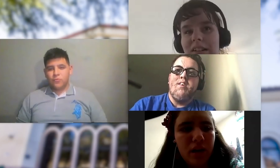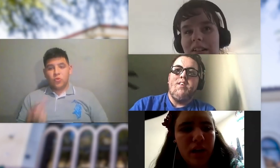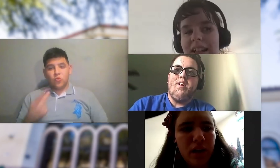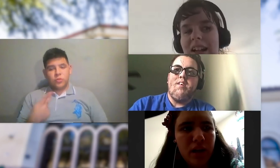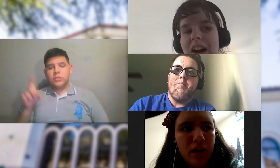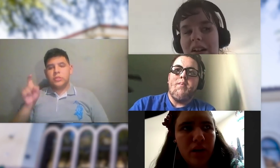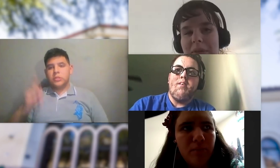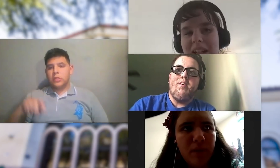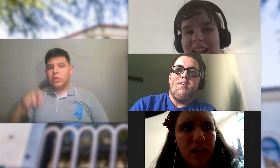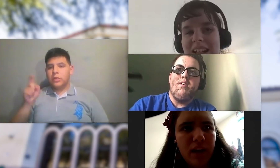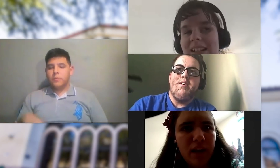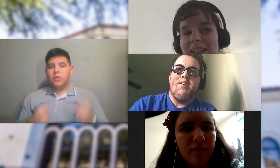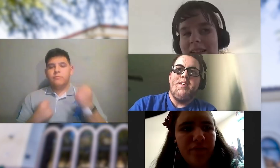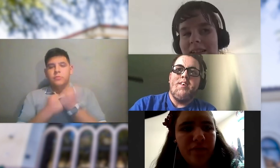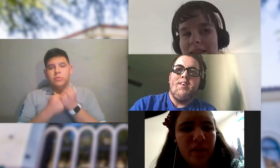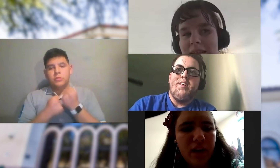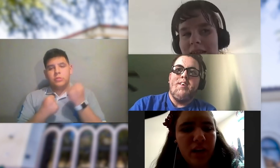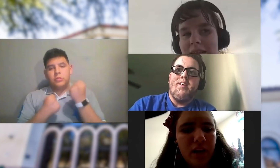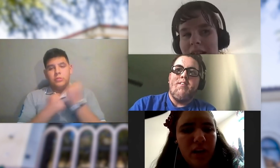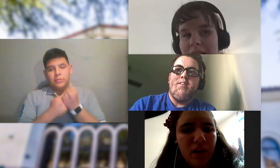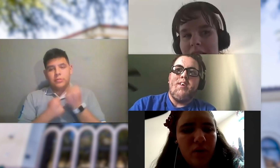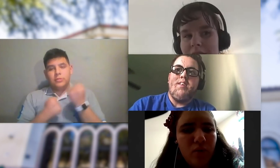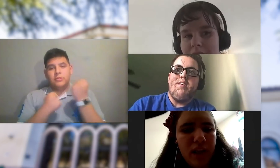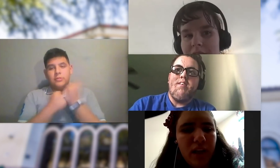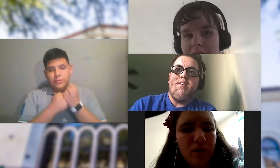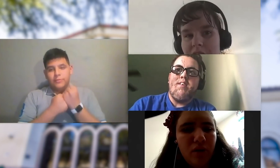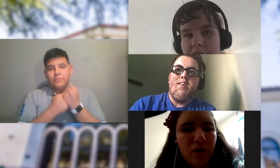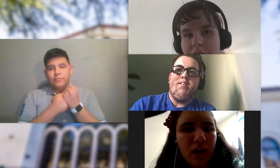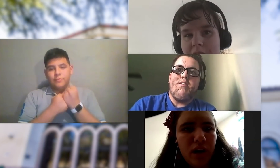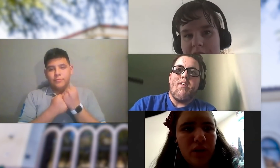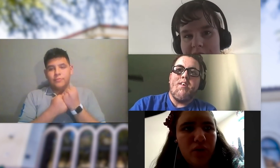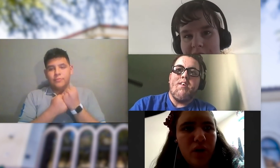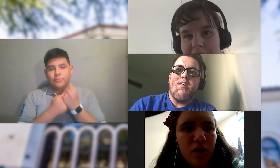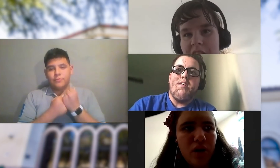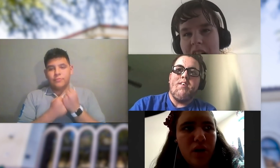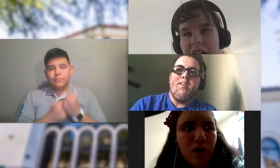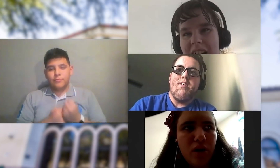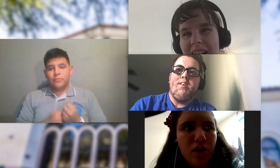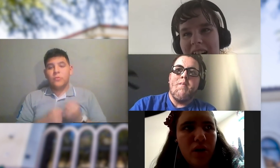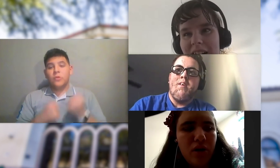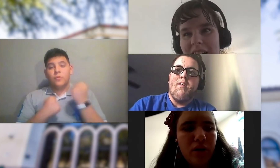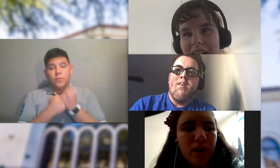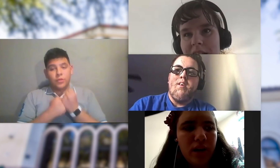LEAN ON ME WHEN YOUR NOT STRONG